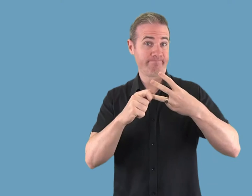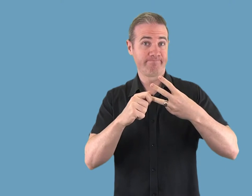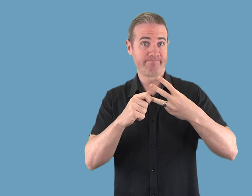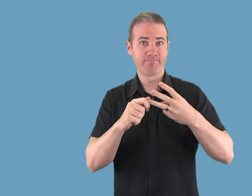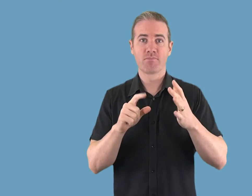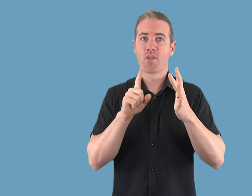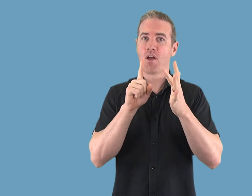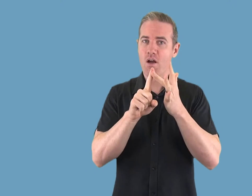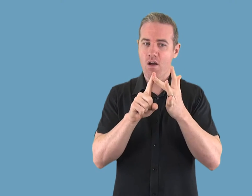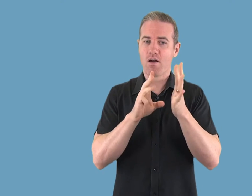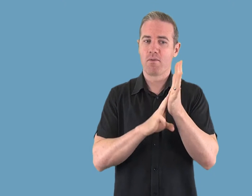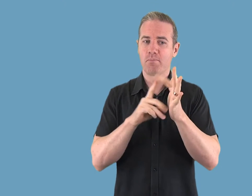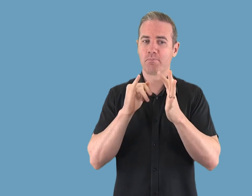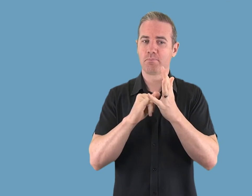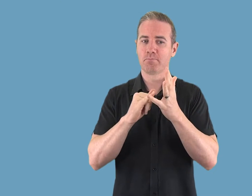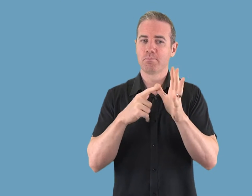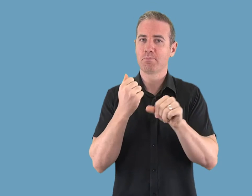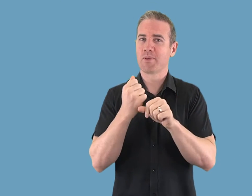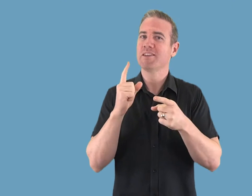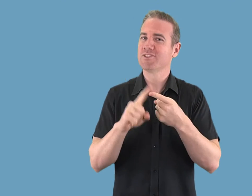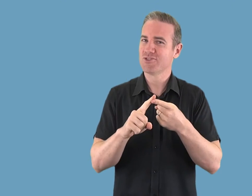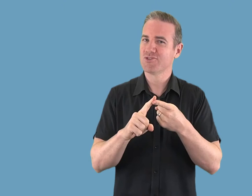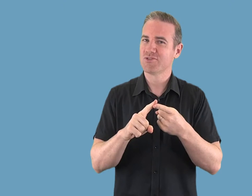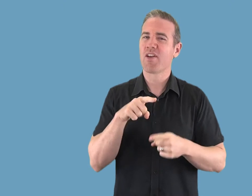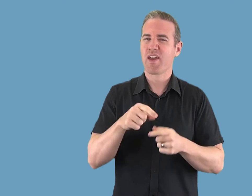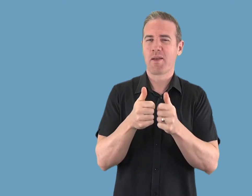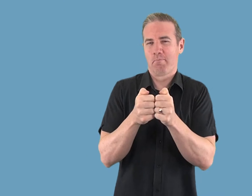* iMessage